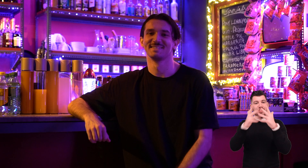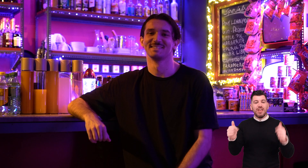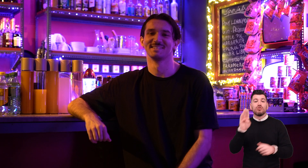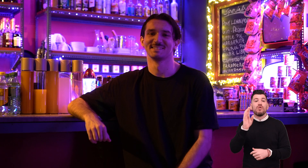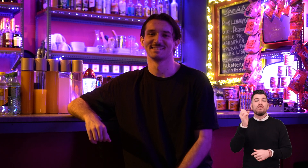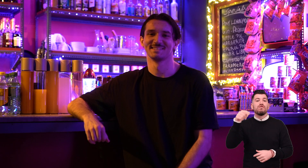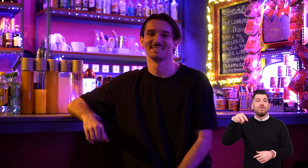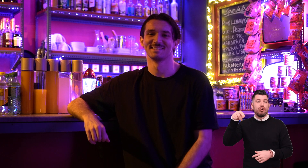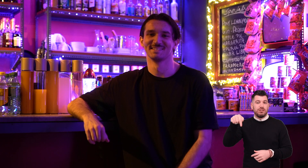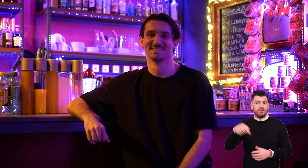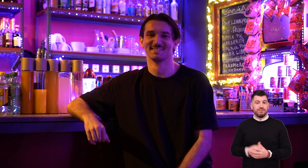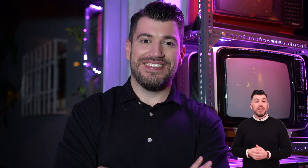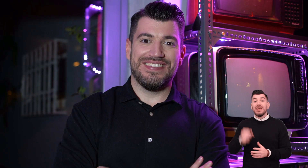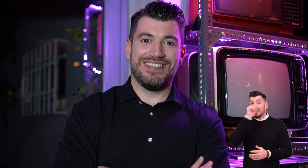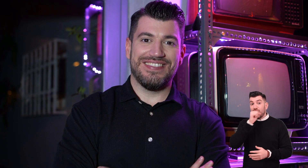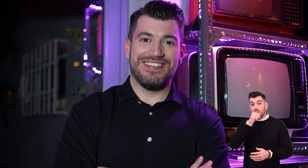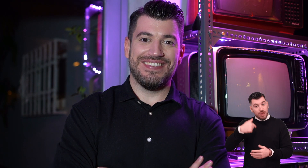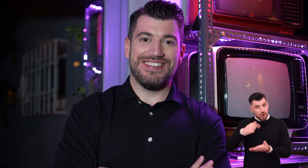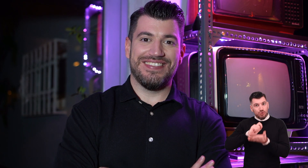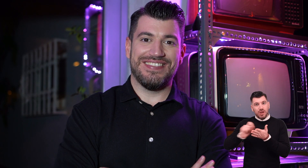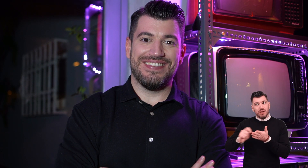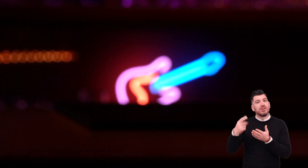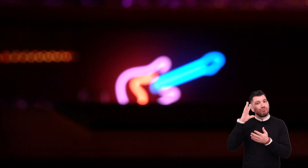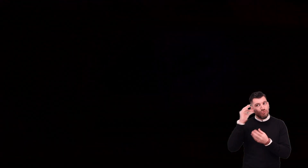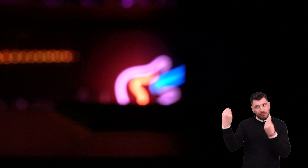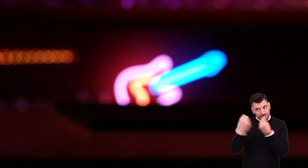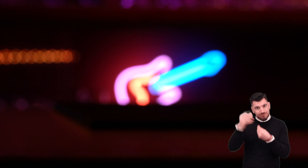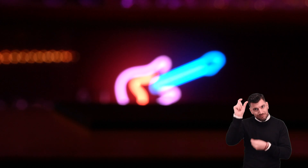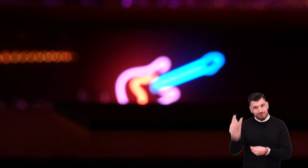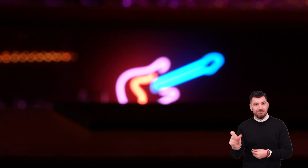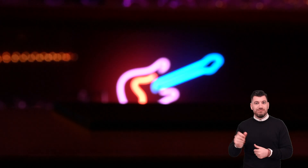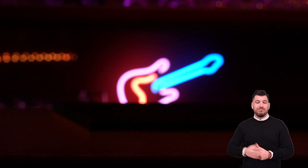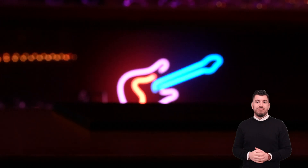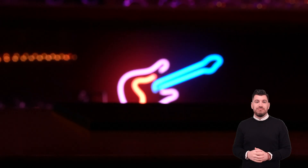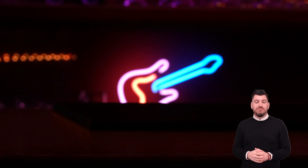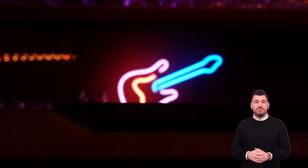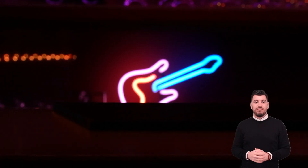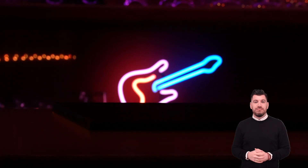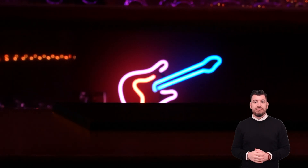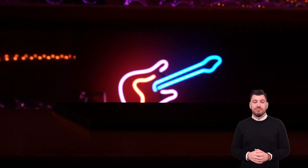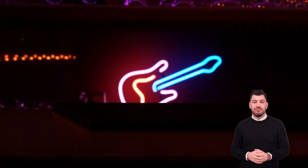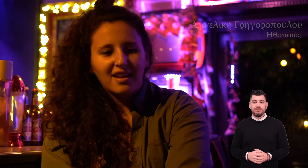in a piece I wrote exclusively for him. 🎵 electronic cover of Sweet Dreams 🎵